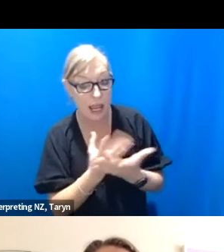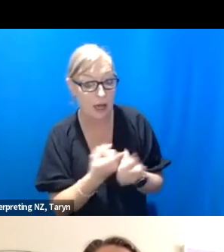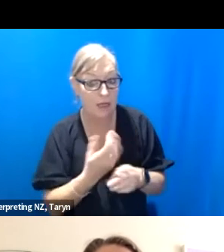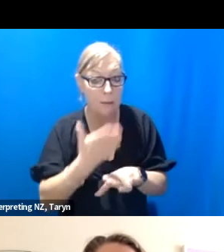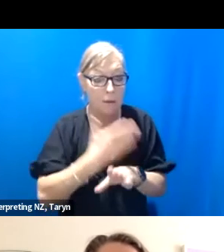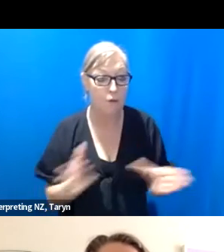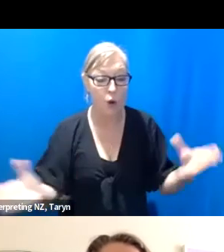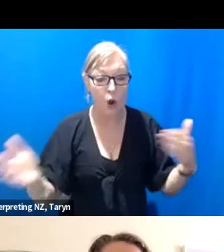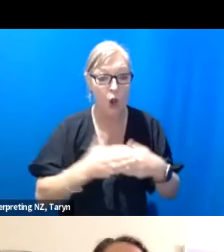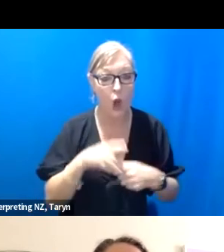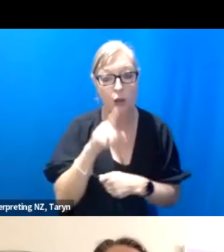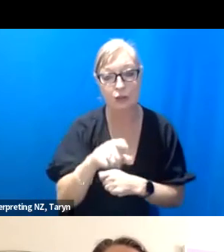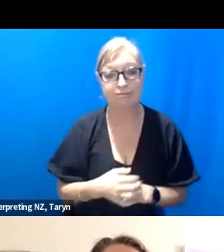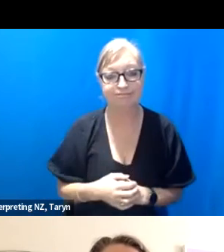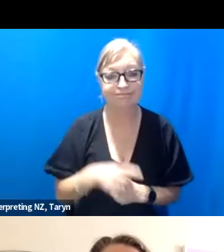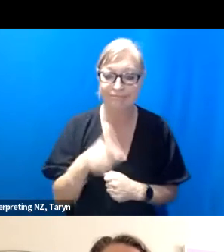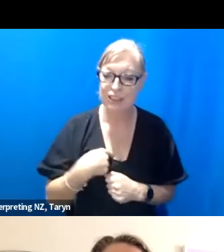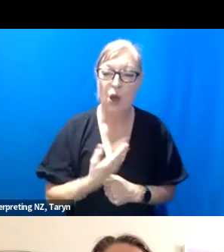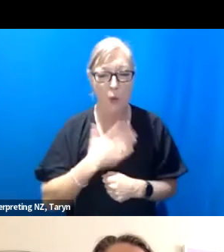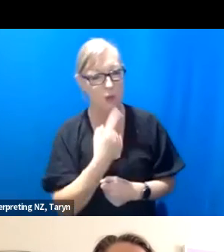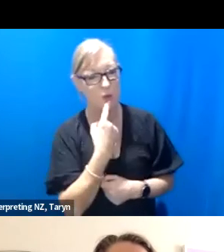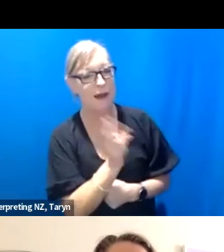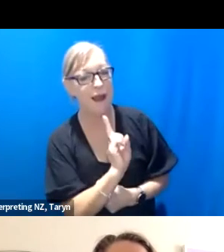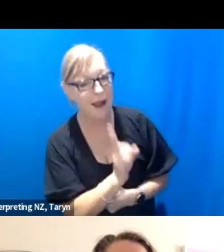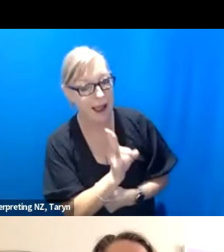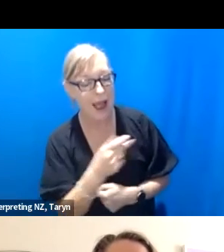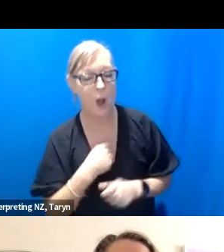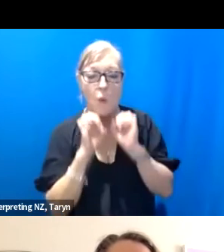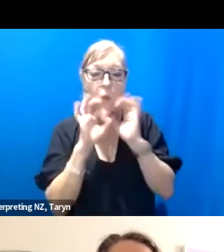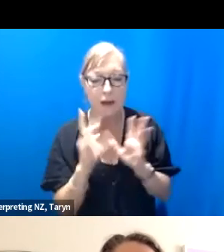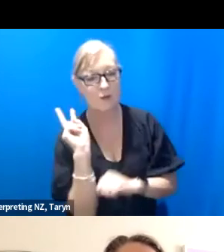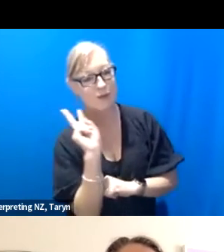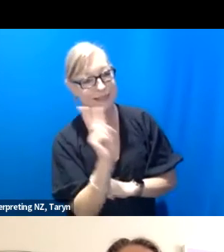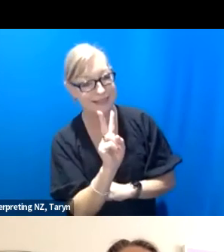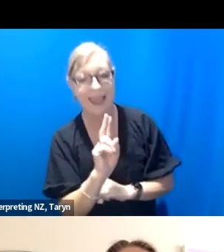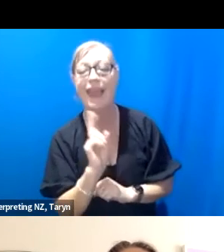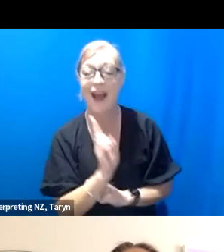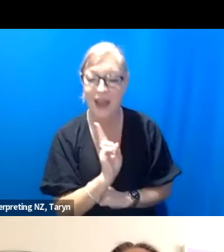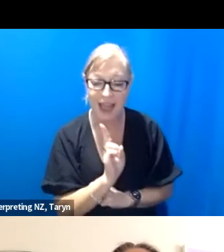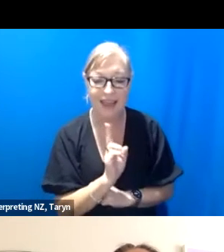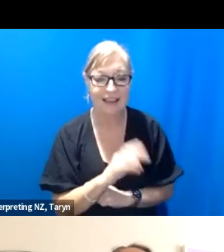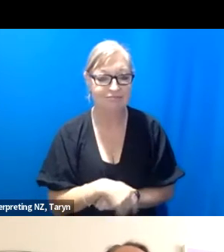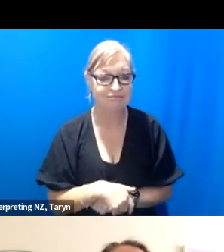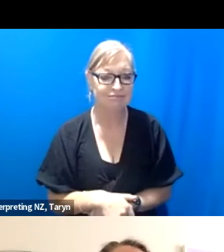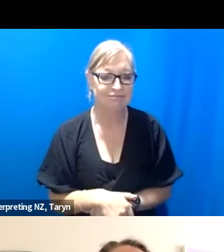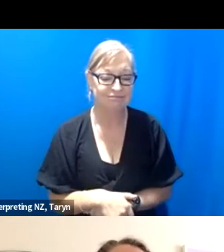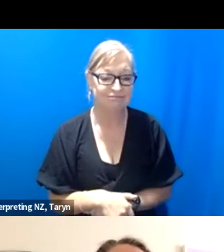Oh again, yeah, just to reiterate, it's so wonderful to see you again and lovely to